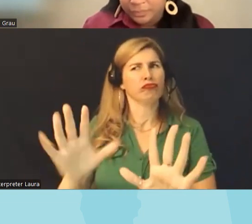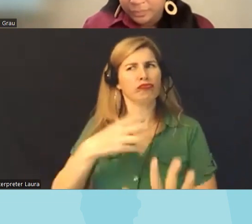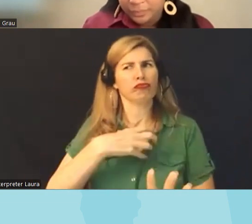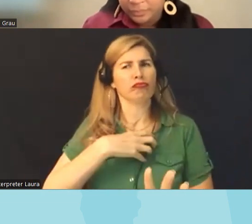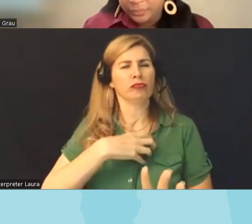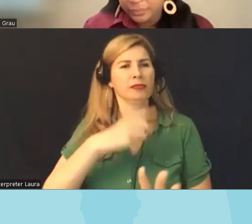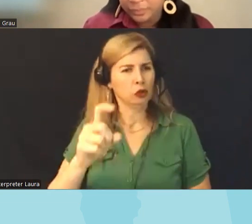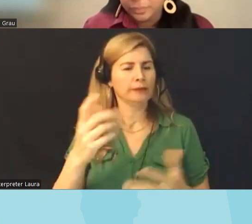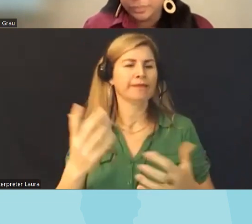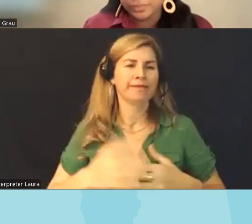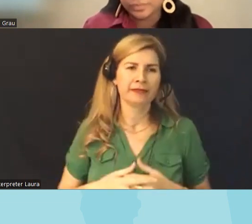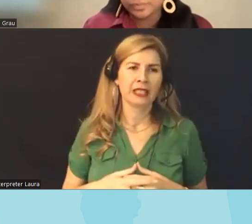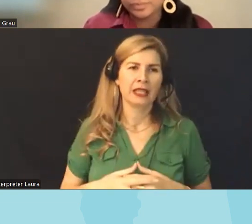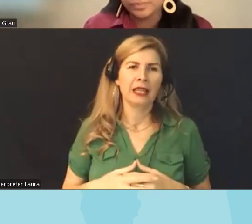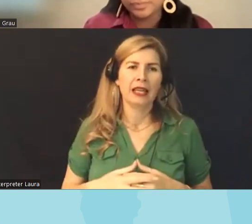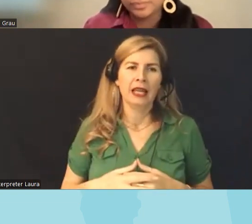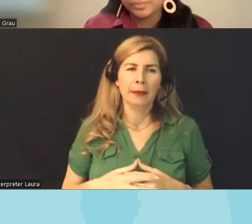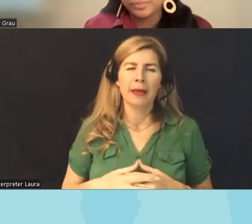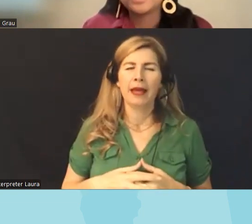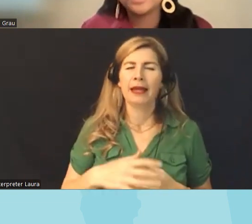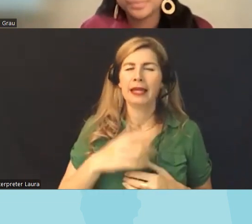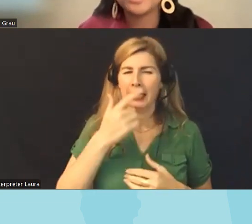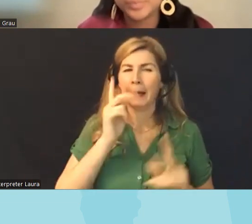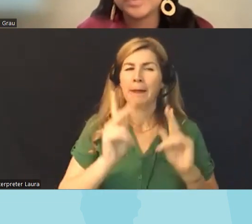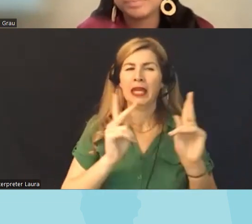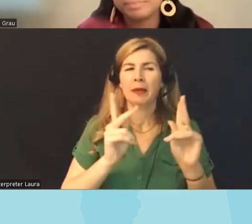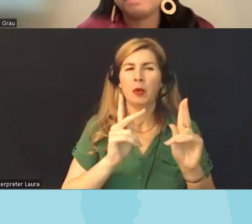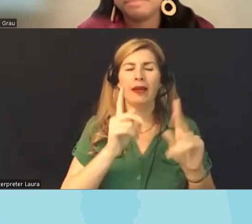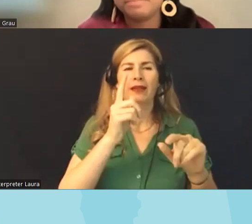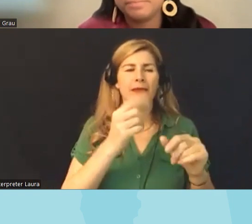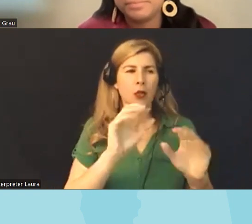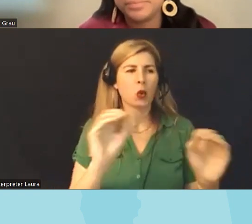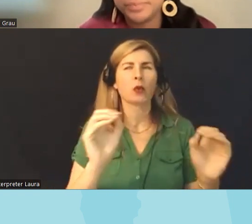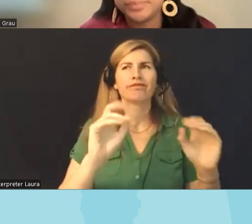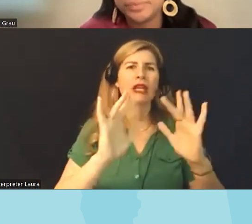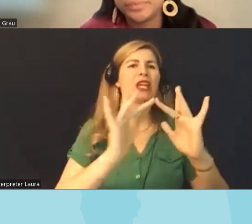fact that we don't have resources that people can directly find um what books are being banned is